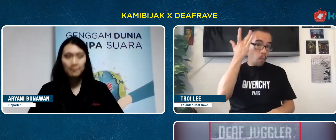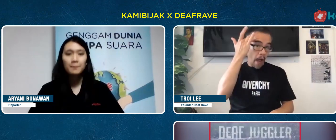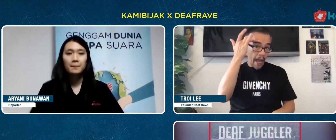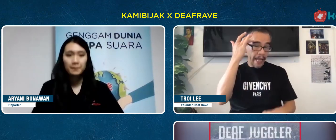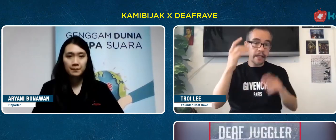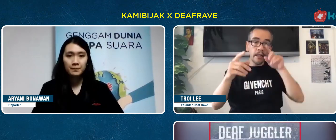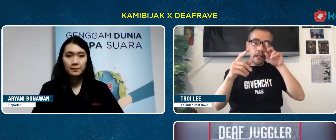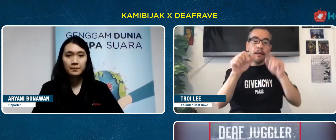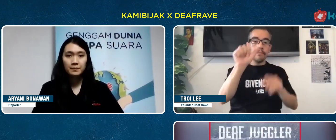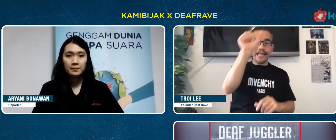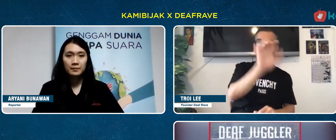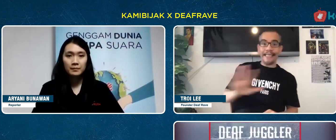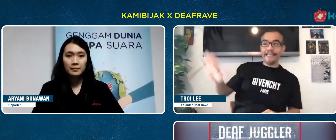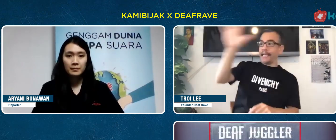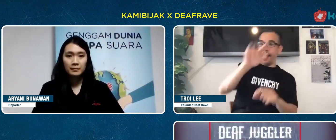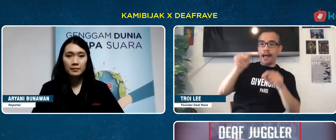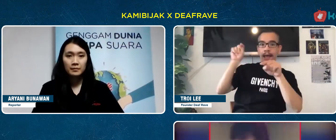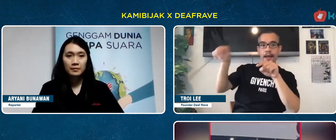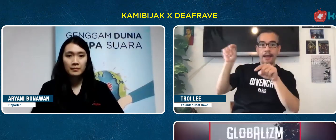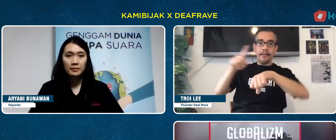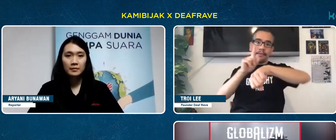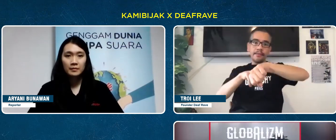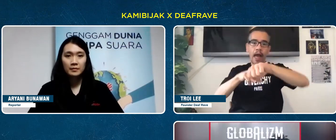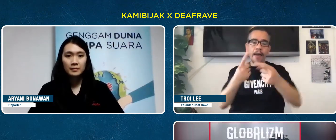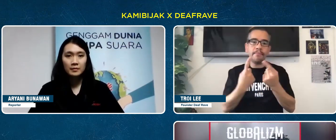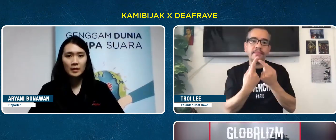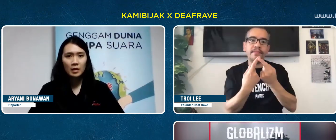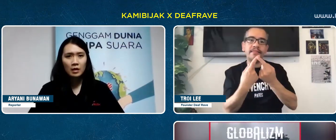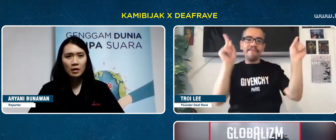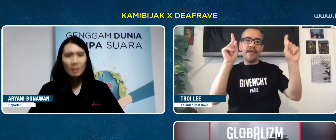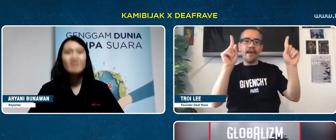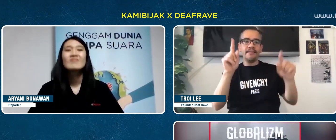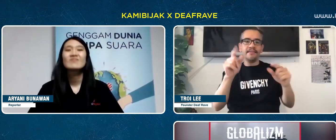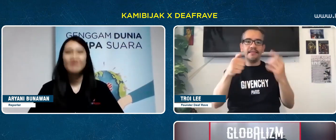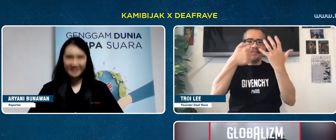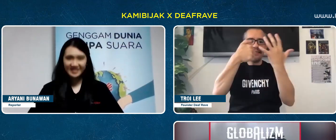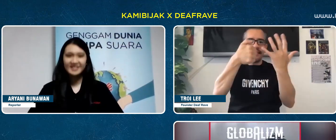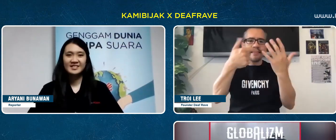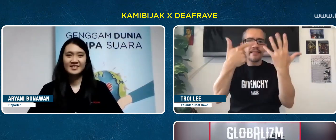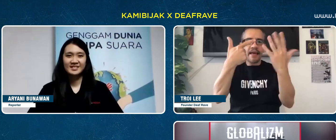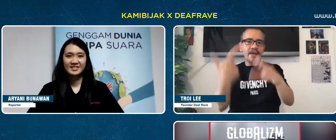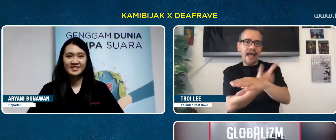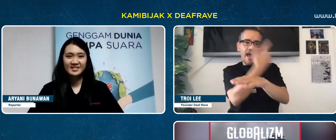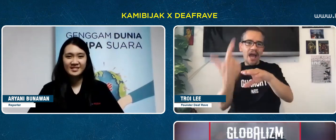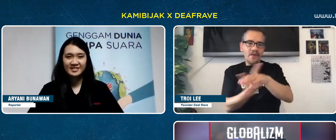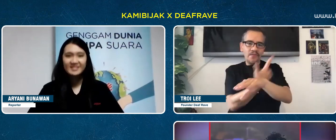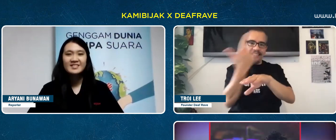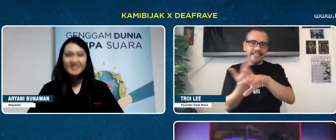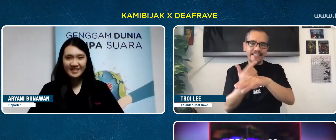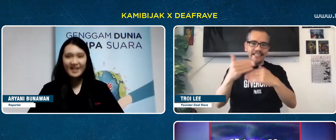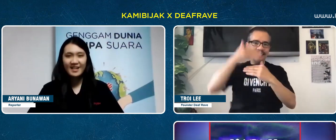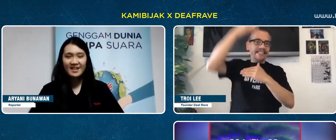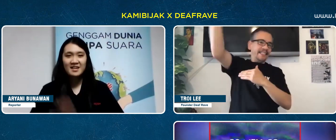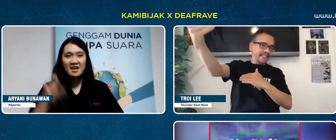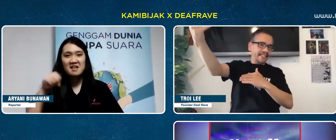Why? Due to the time difference in Asia it is around 6-7 hours and above.